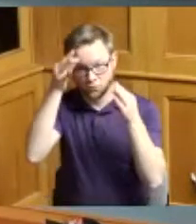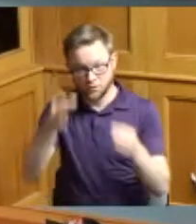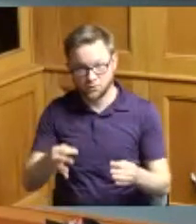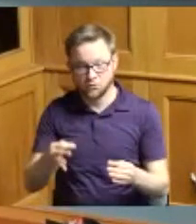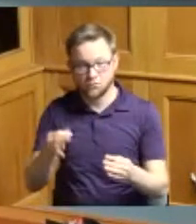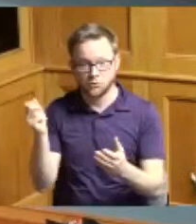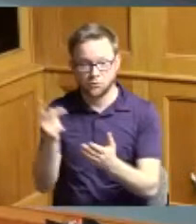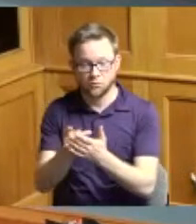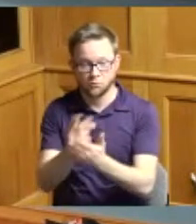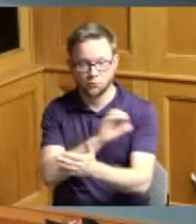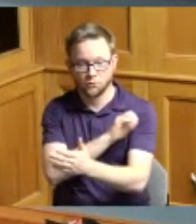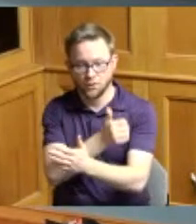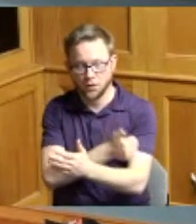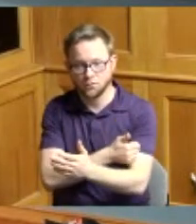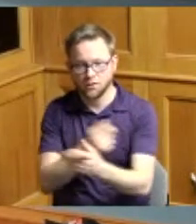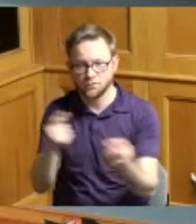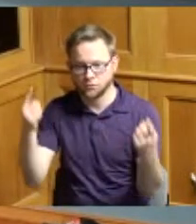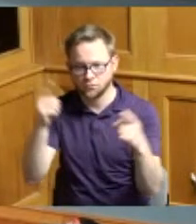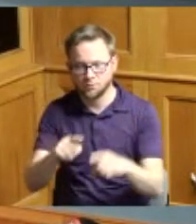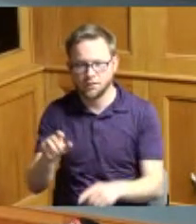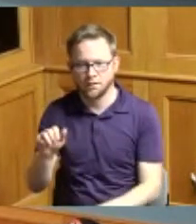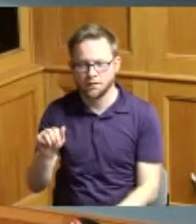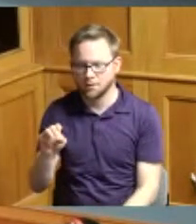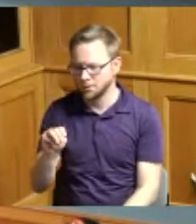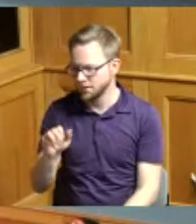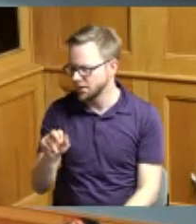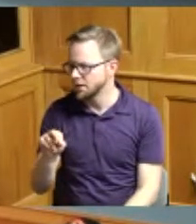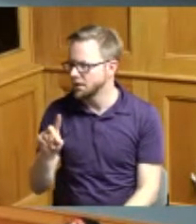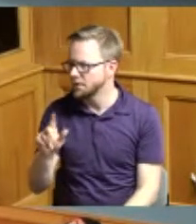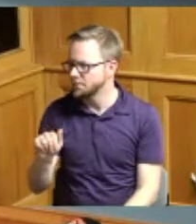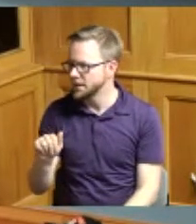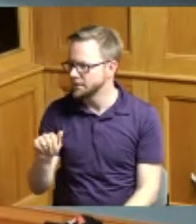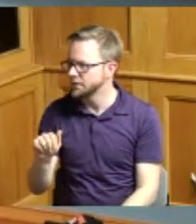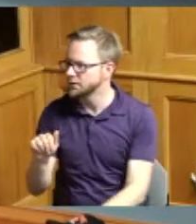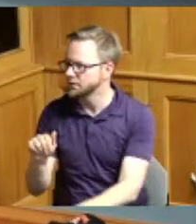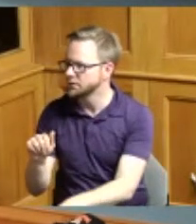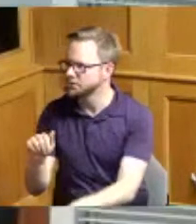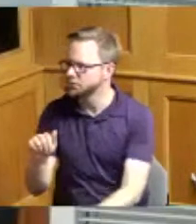between amanda and donald huff and the Board of County Commissioners are required for purchase